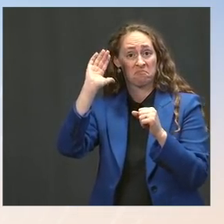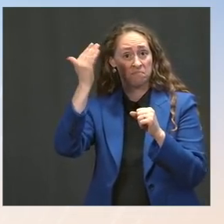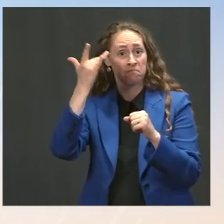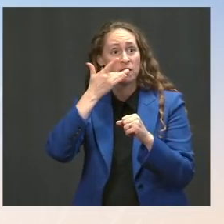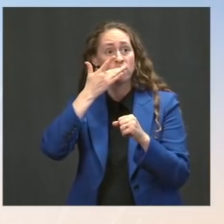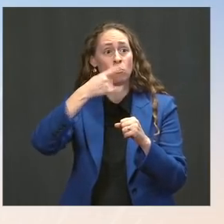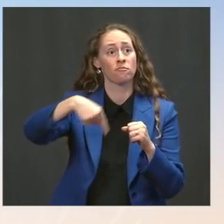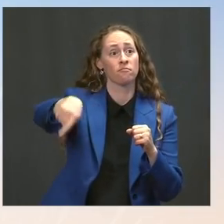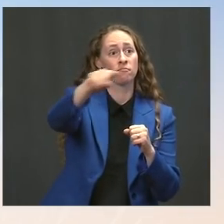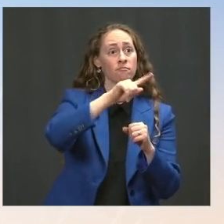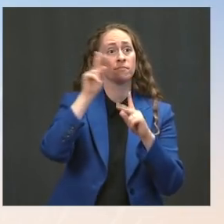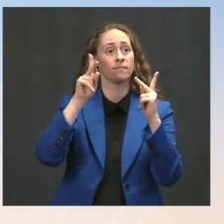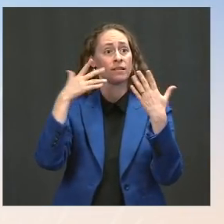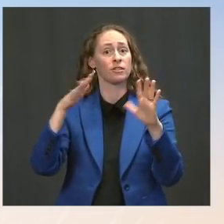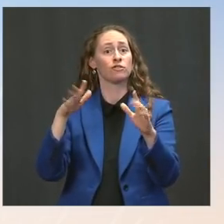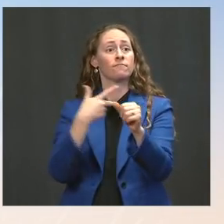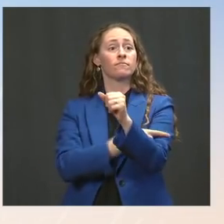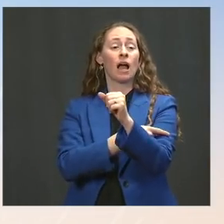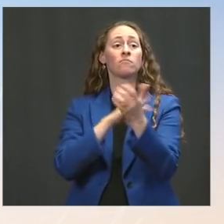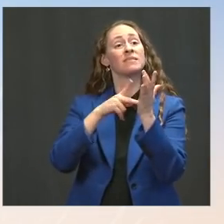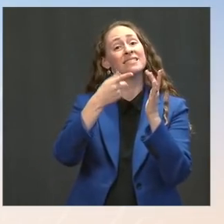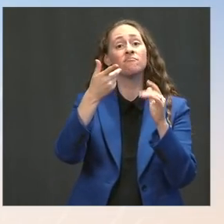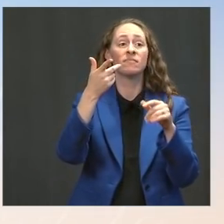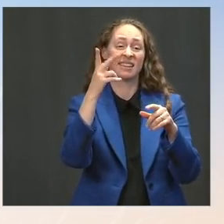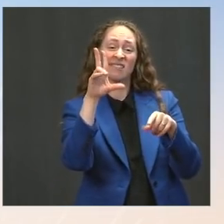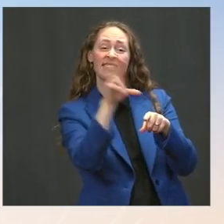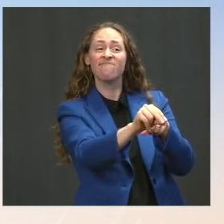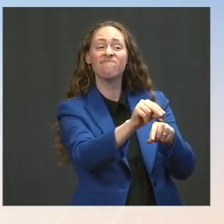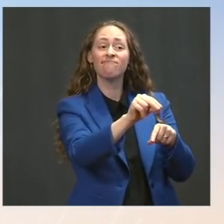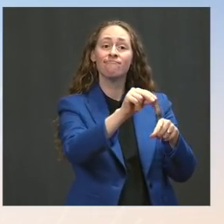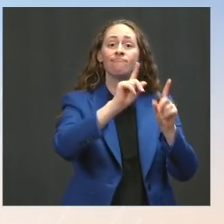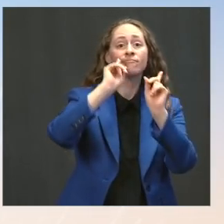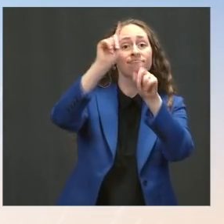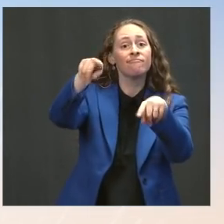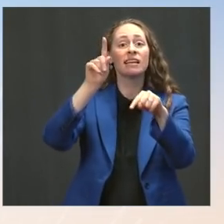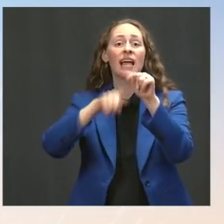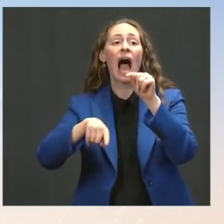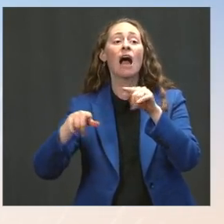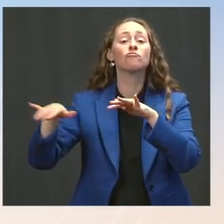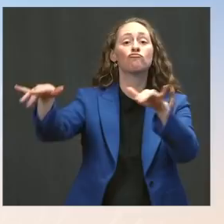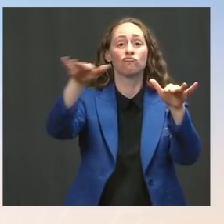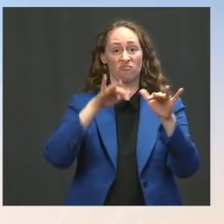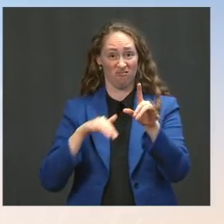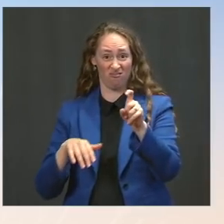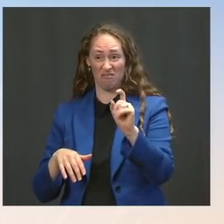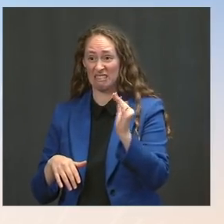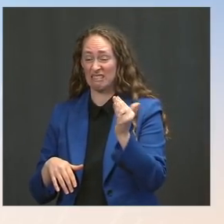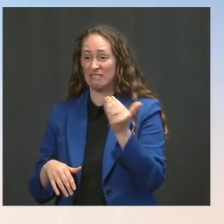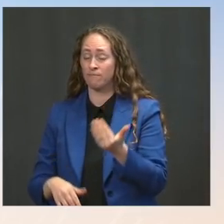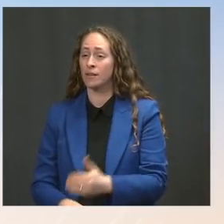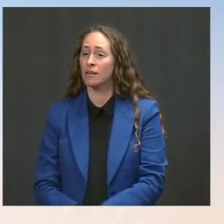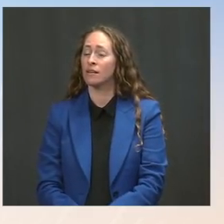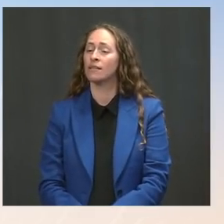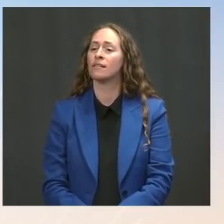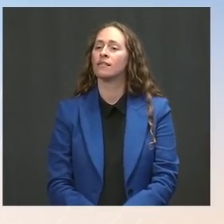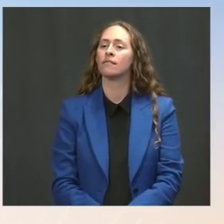Ms. Psaki: The President favors using the CDC as his North Star and what the health and medical experts are going to advise on how to save more lives and protect people.